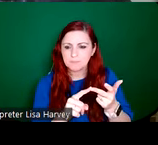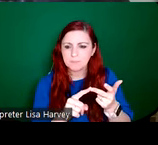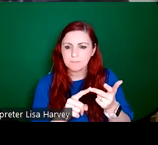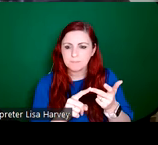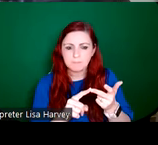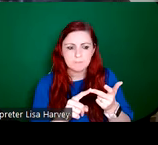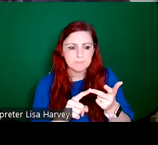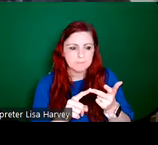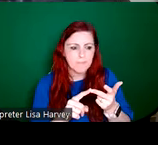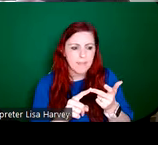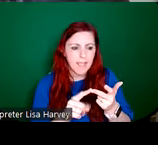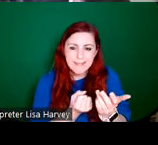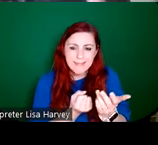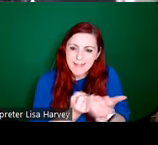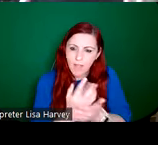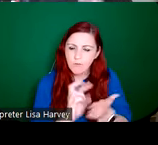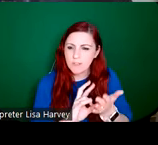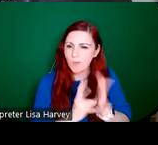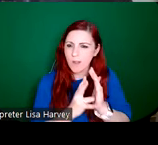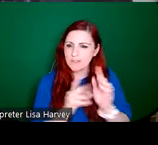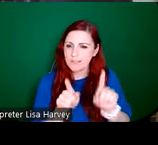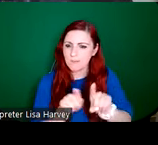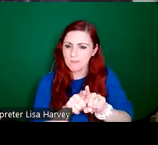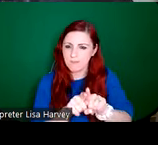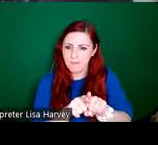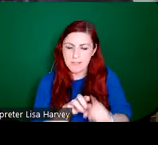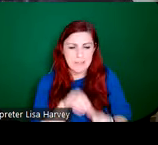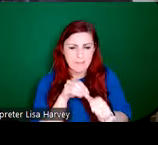narrative quality as well, particularly in their, in their depictions of Irish